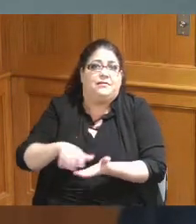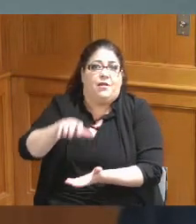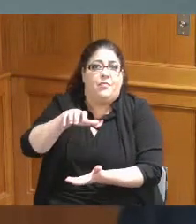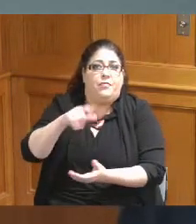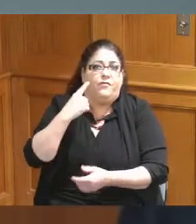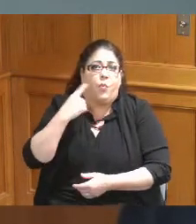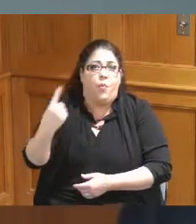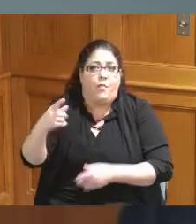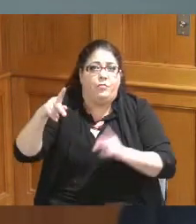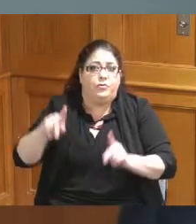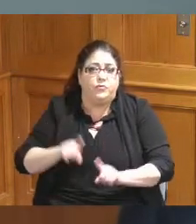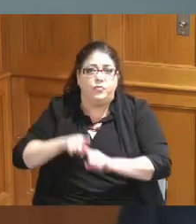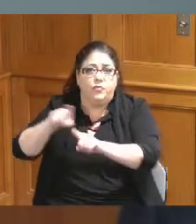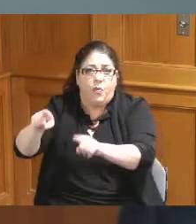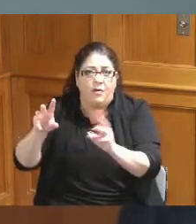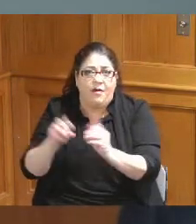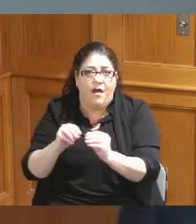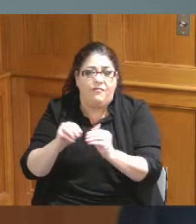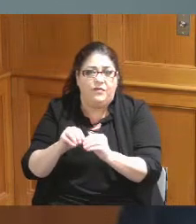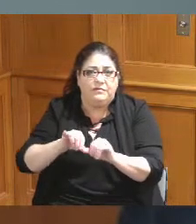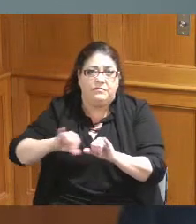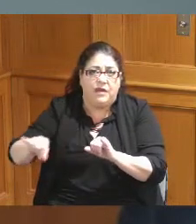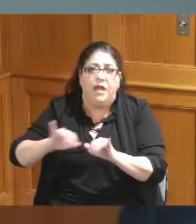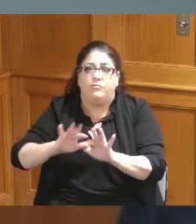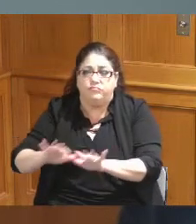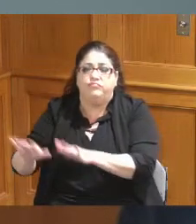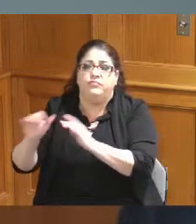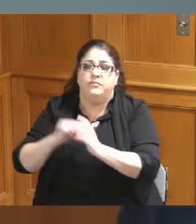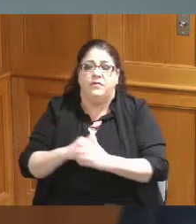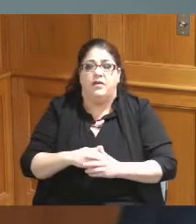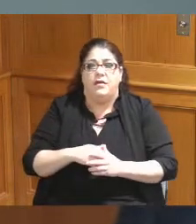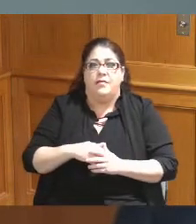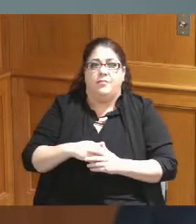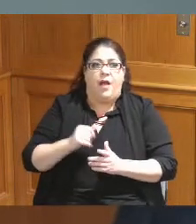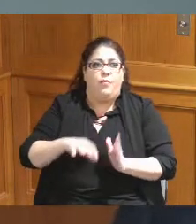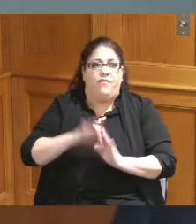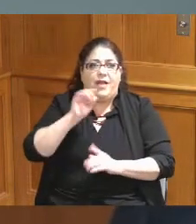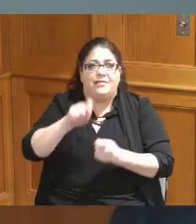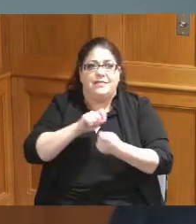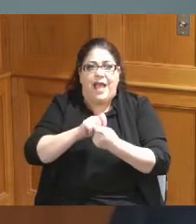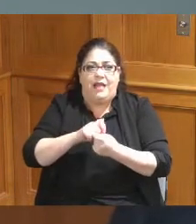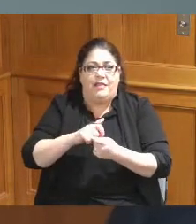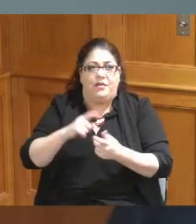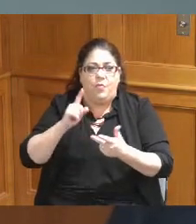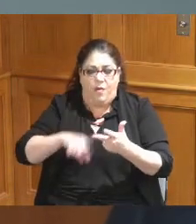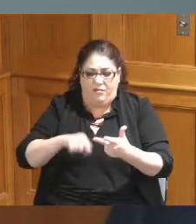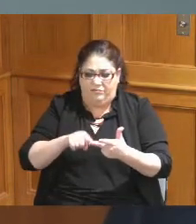one person but we can follow up certainly and and find out exactly what their purposes are for